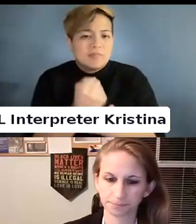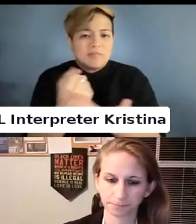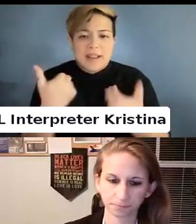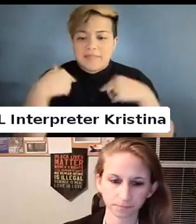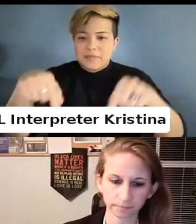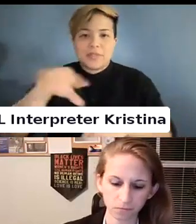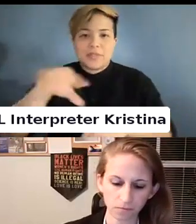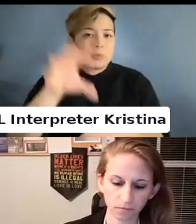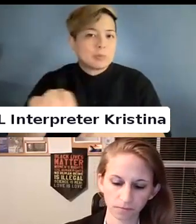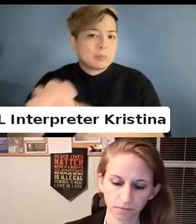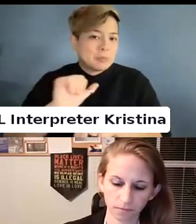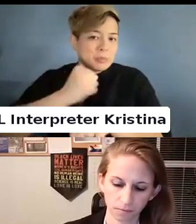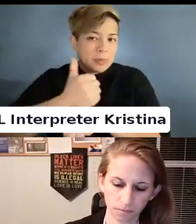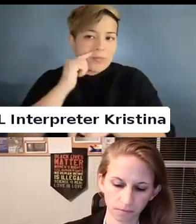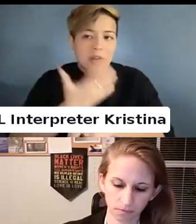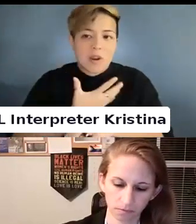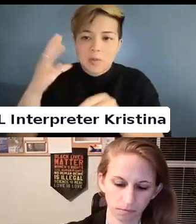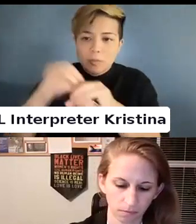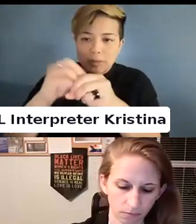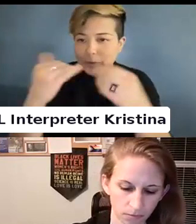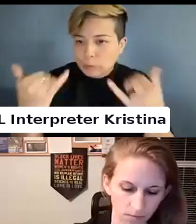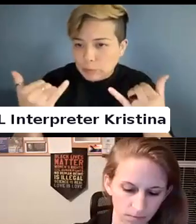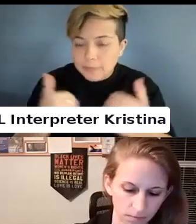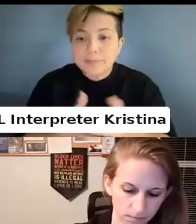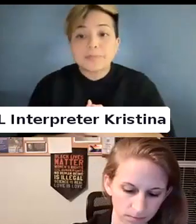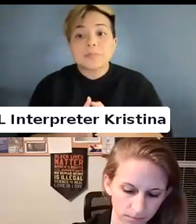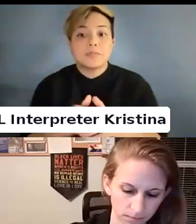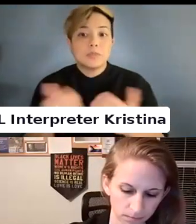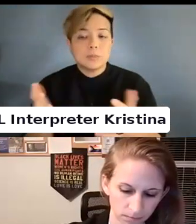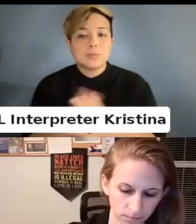up for our participants today. So.